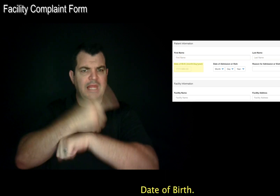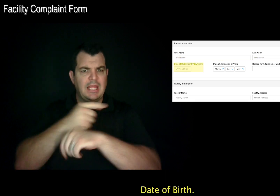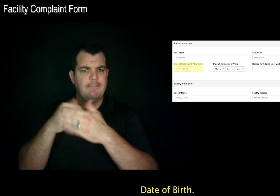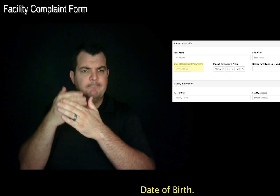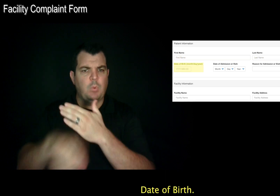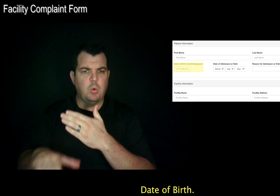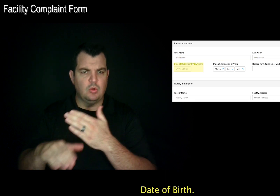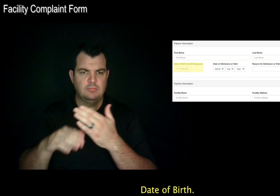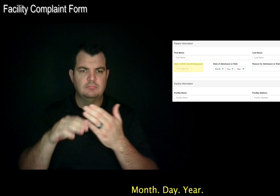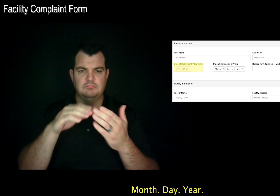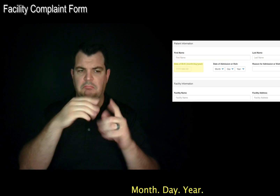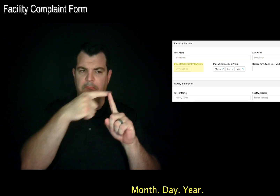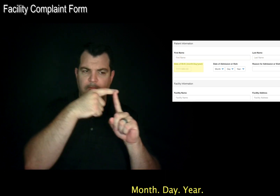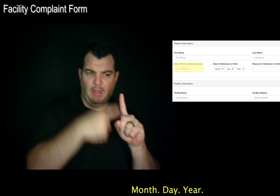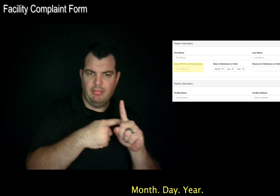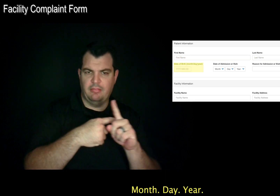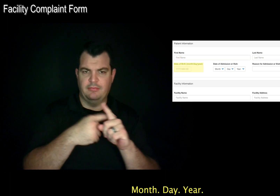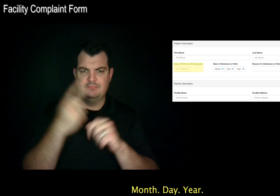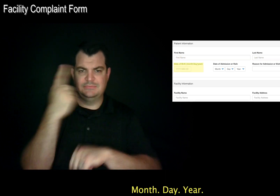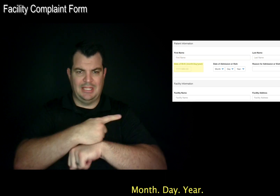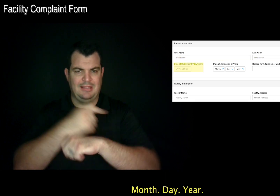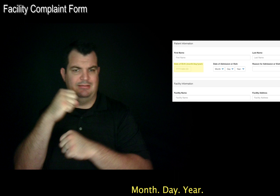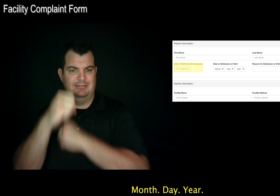Date of Birth. Month. Day. Year.